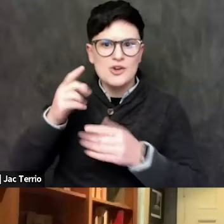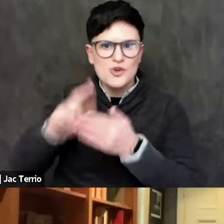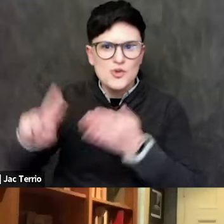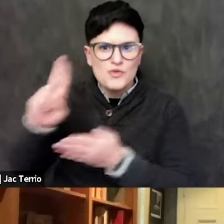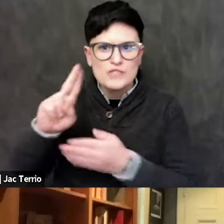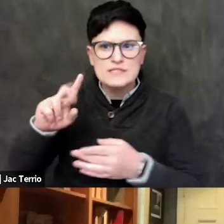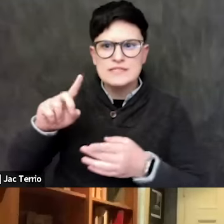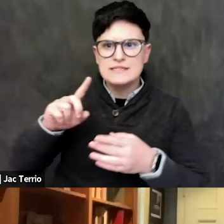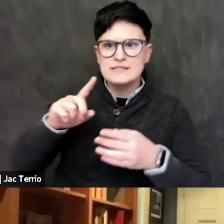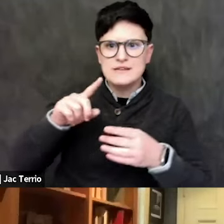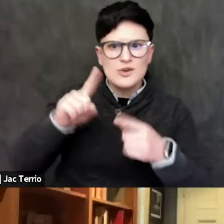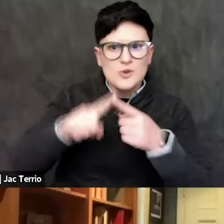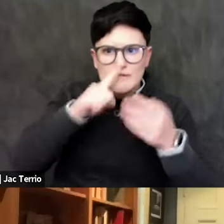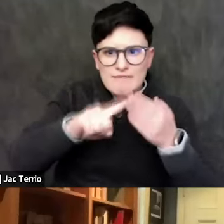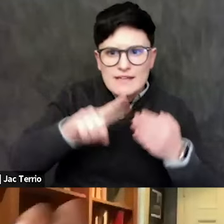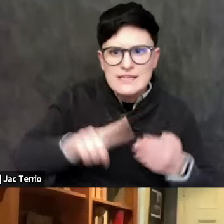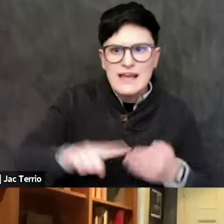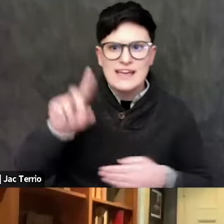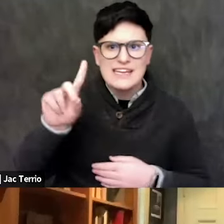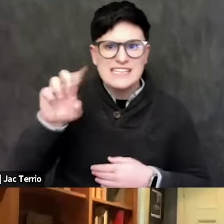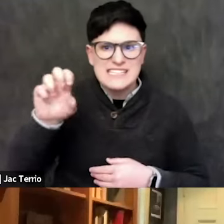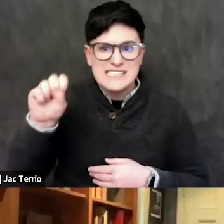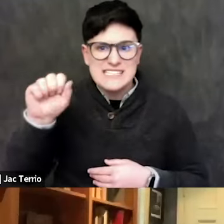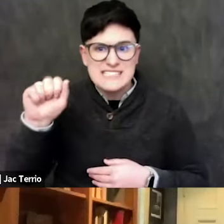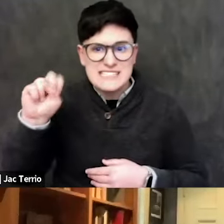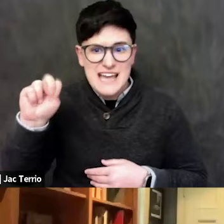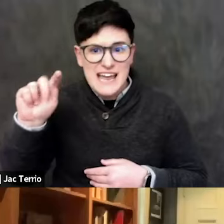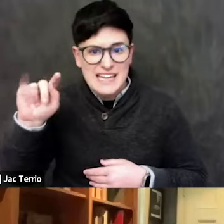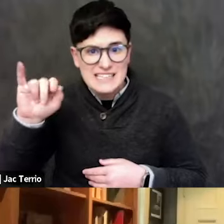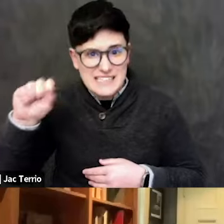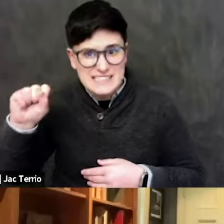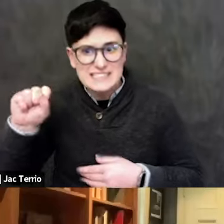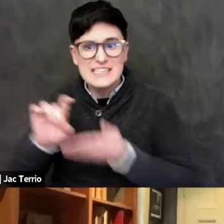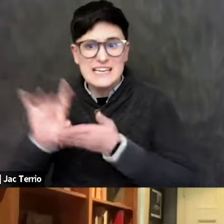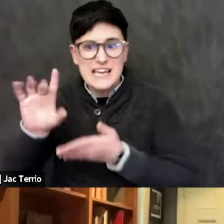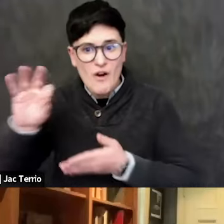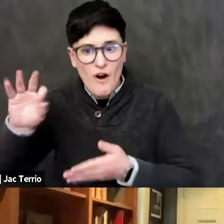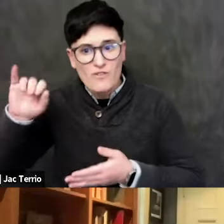That's also a violation of academic freedom. So you've had this sort of divide beforehand,